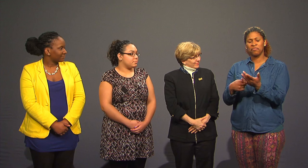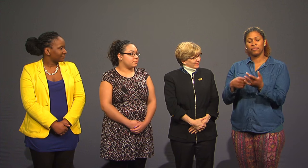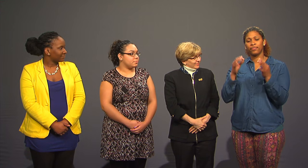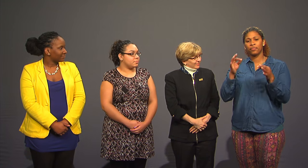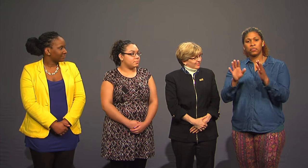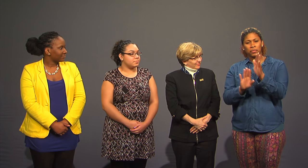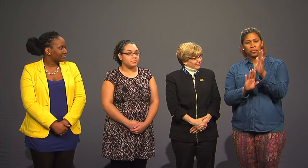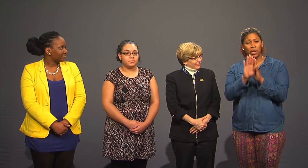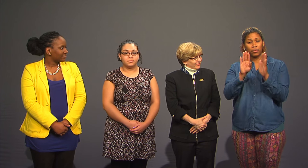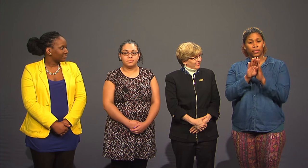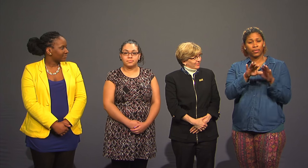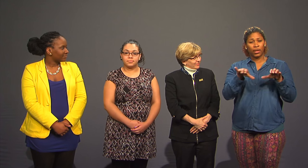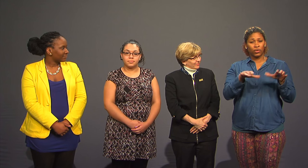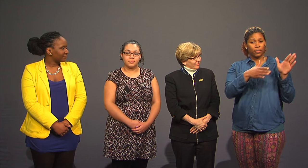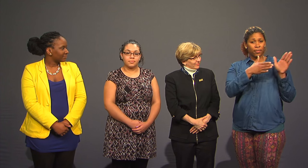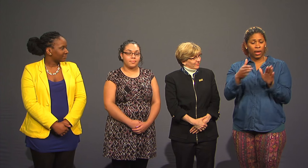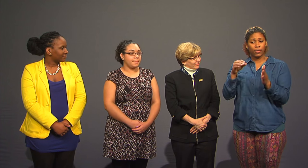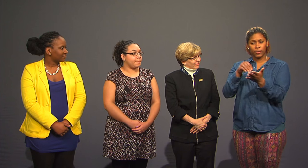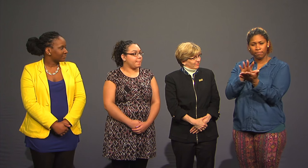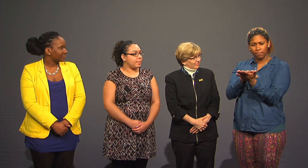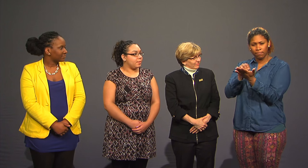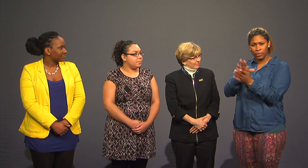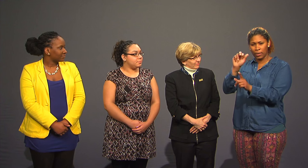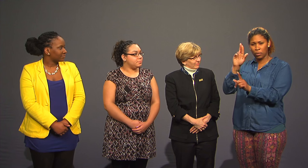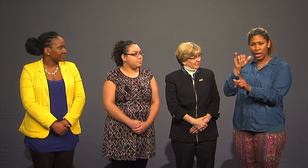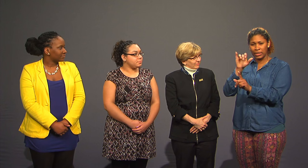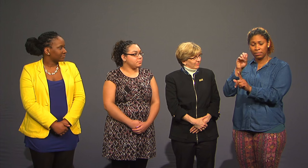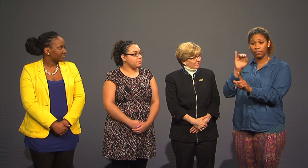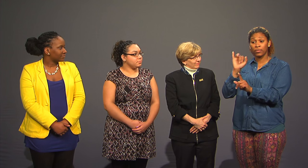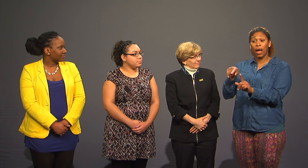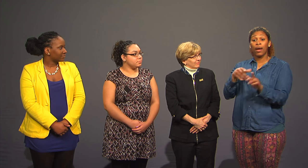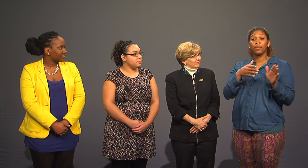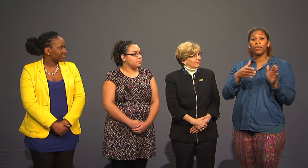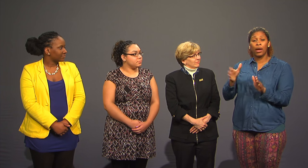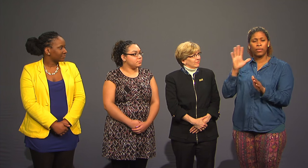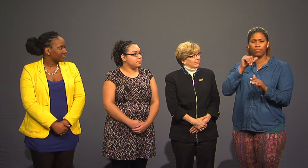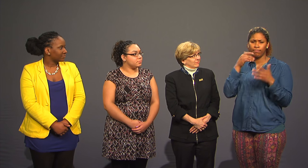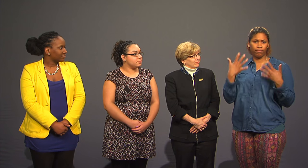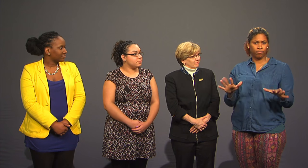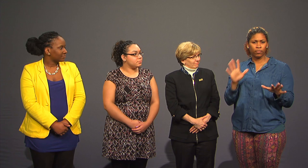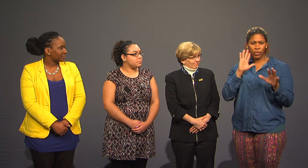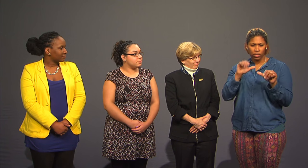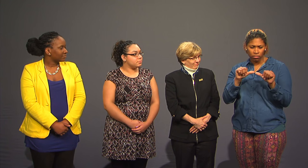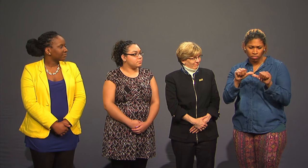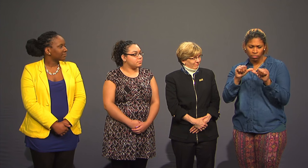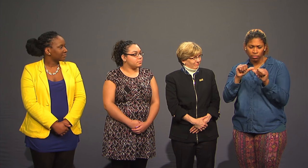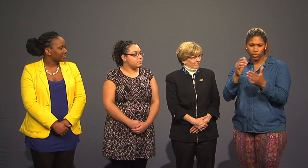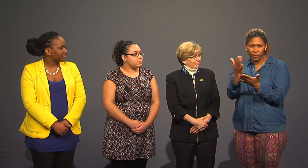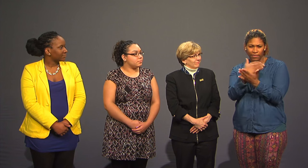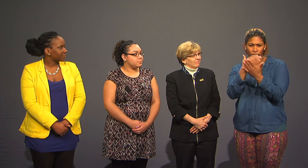We are developing an action plan to address racism. This plan does not stop here.